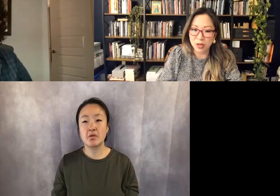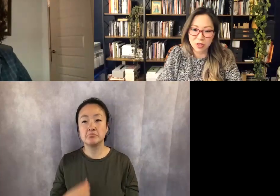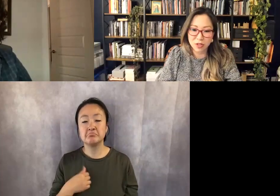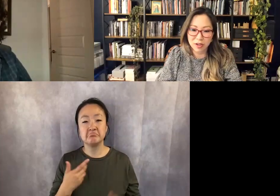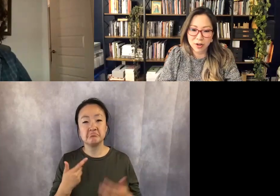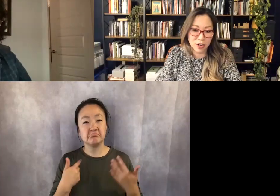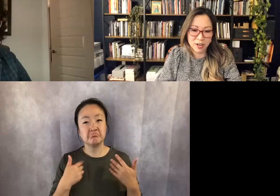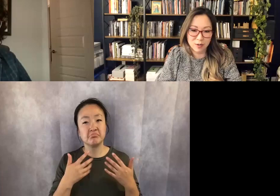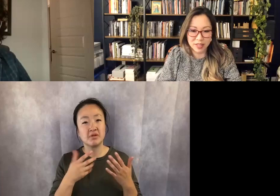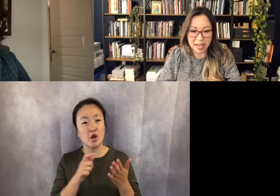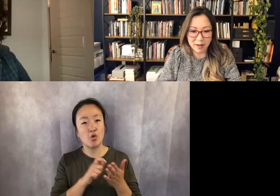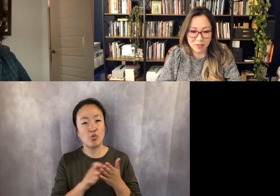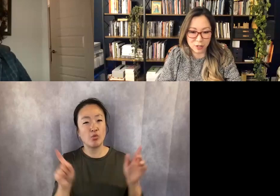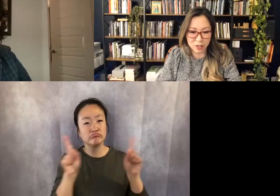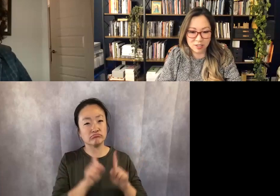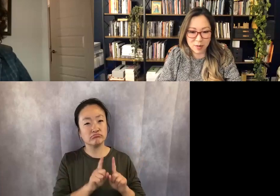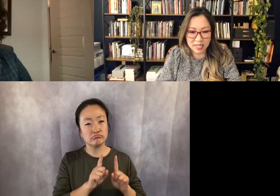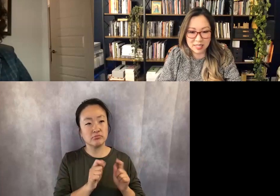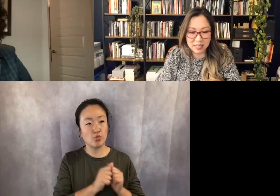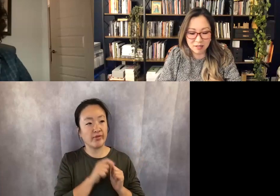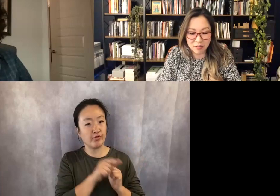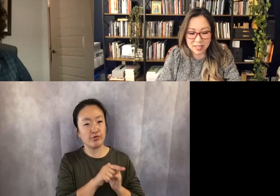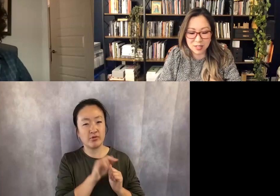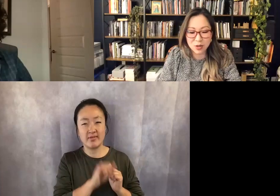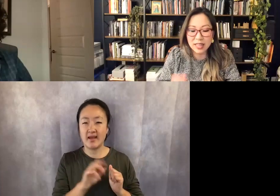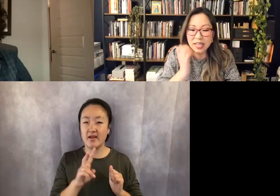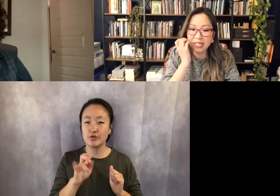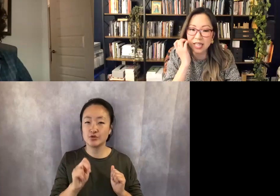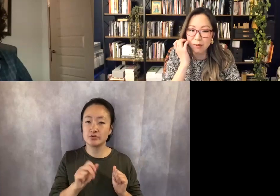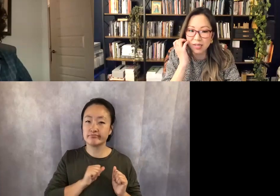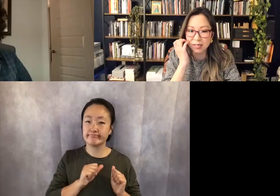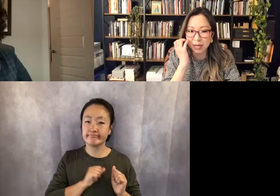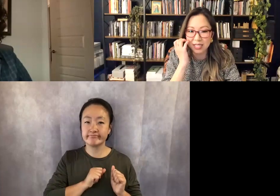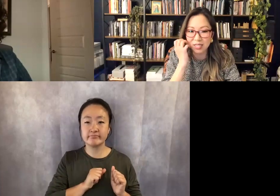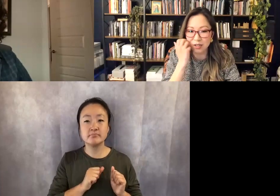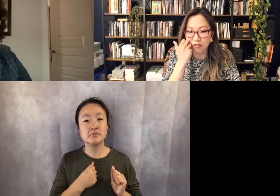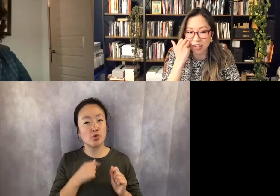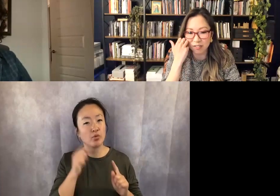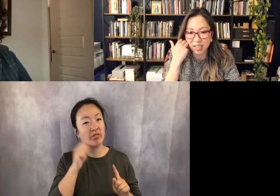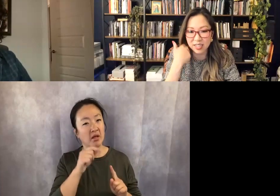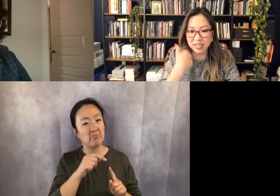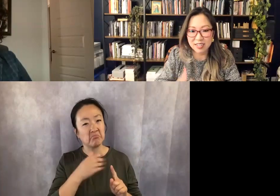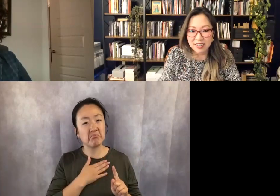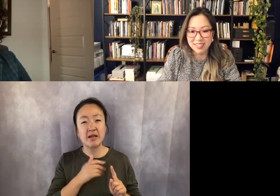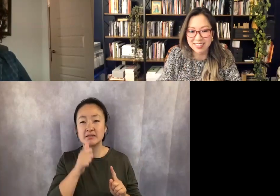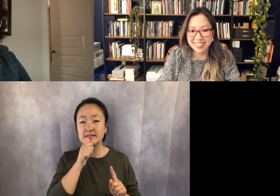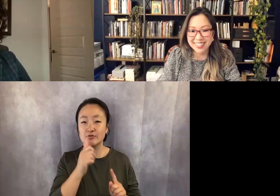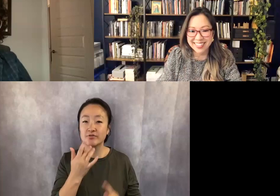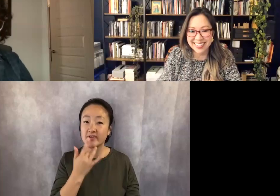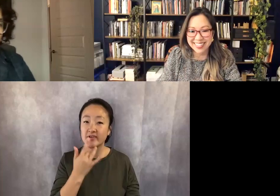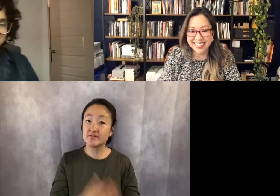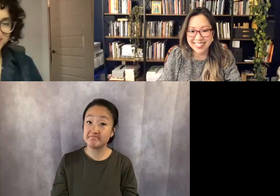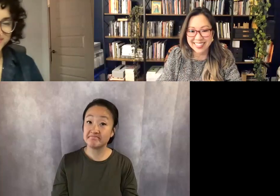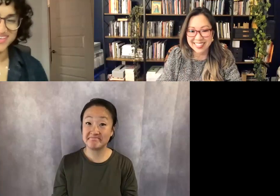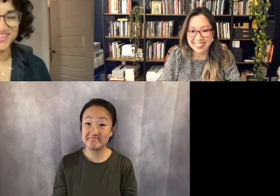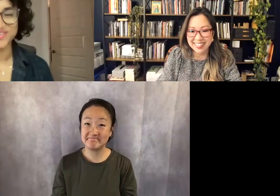with her, with that version of myself, and so I think that one is my secret favorite.